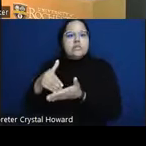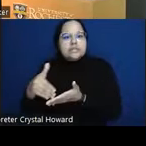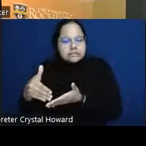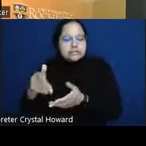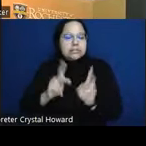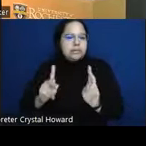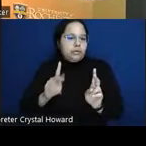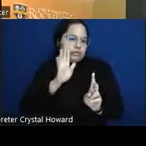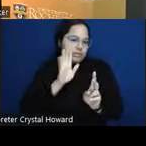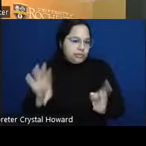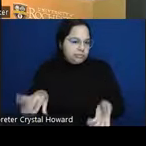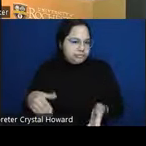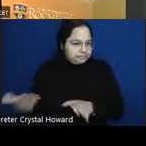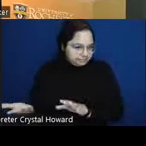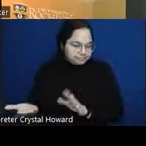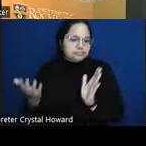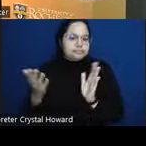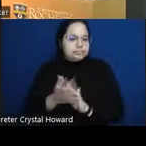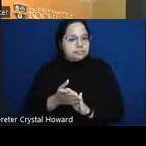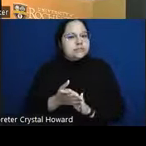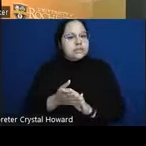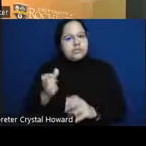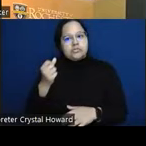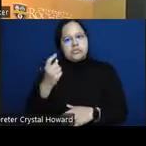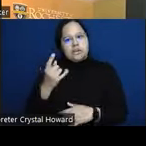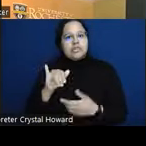be better not a workable way of getting out of the situation these are real comebacks that I've